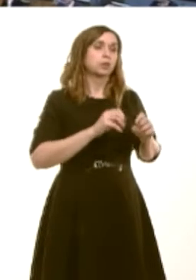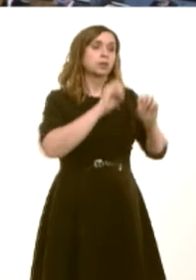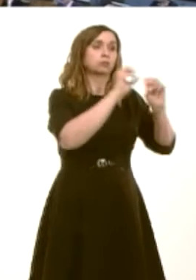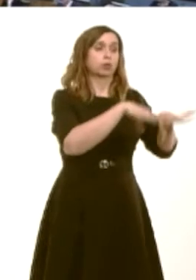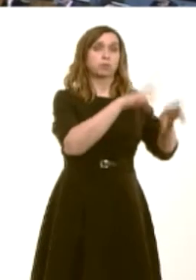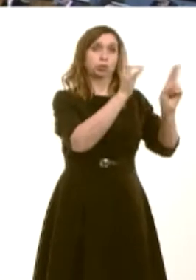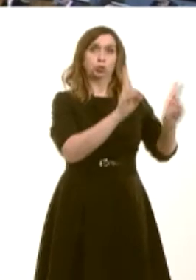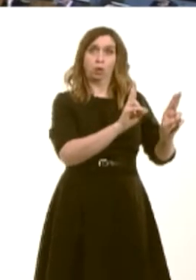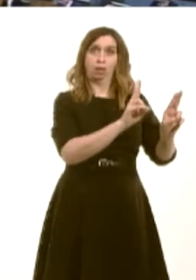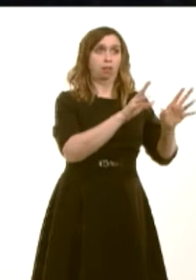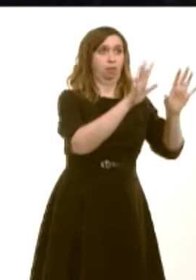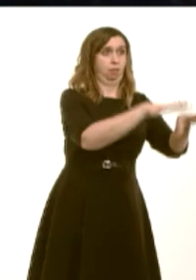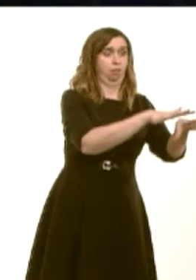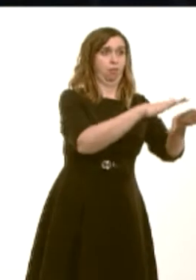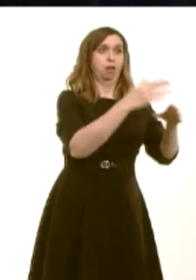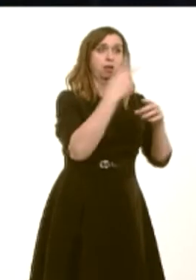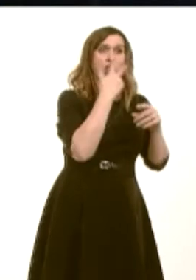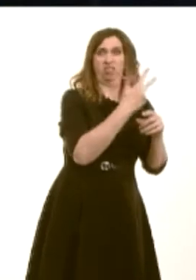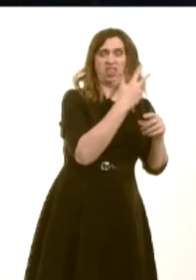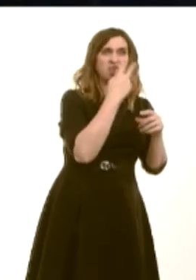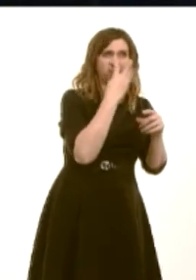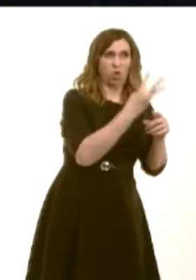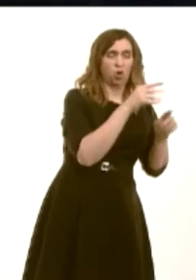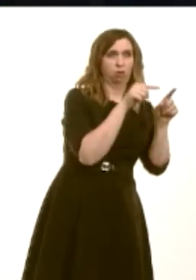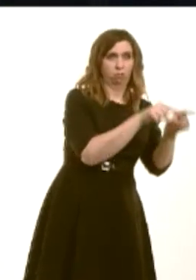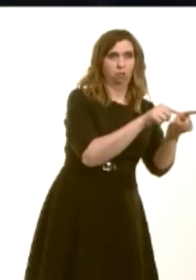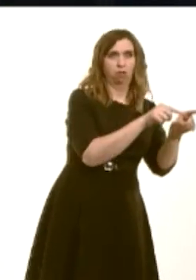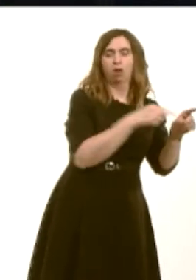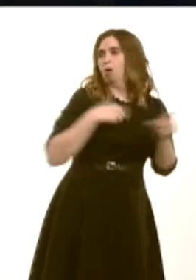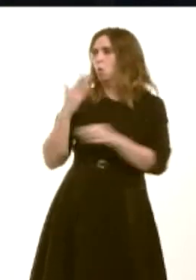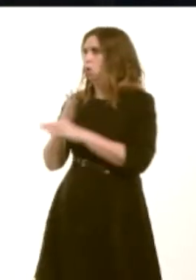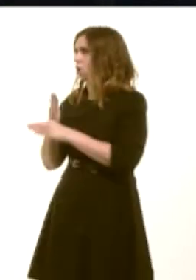want to take advantage of their free two-and-a-half hour nursery place but canít find a local